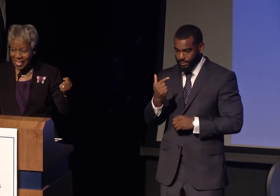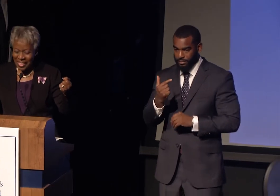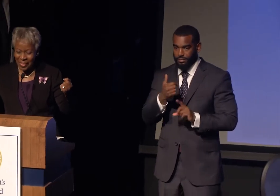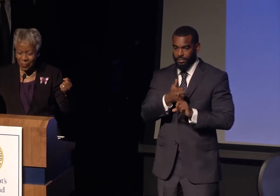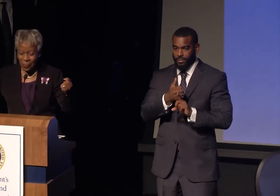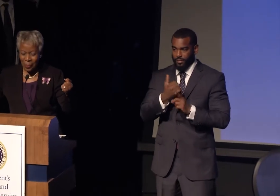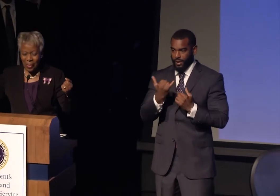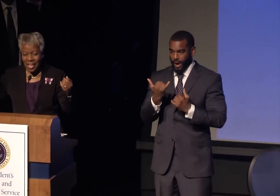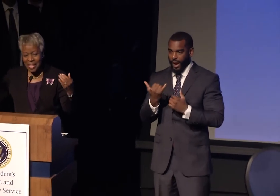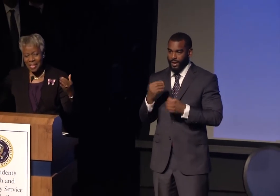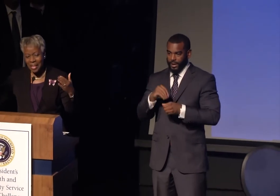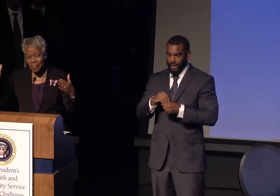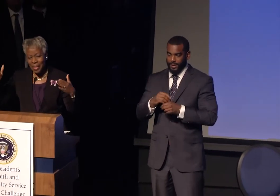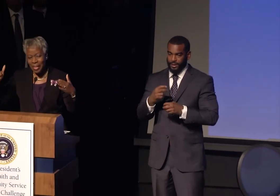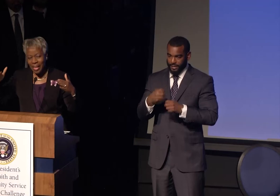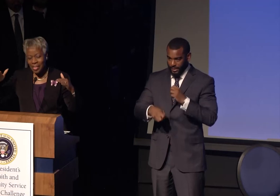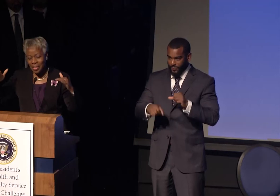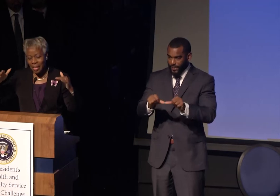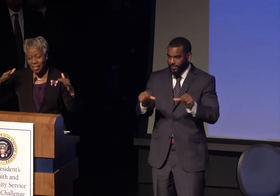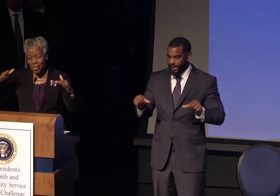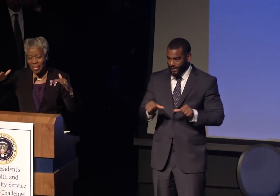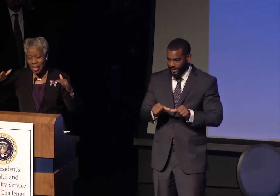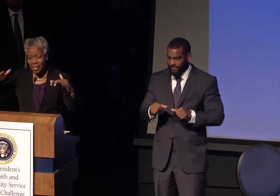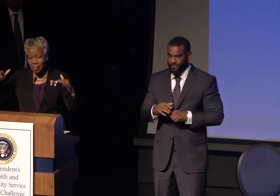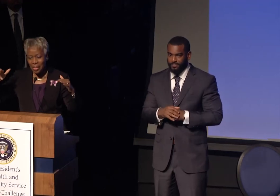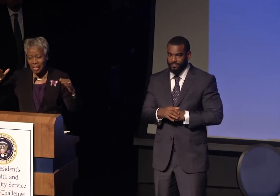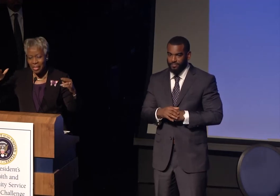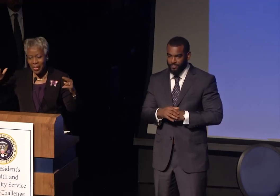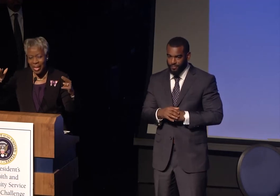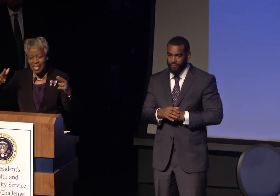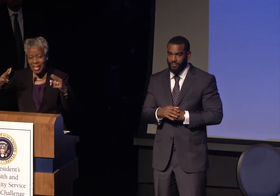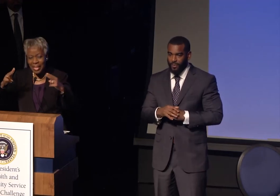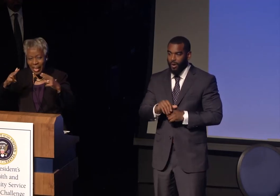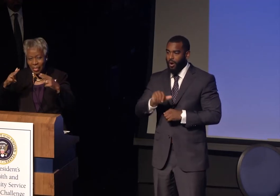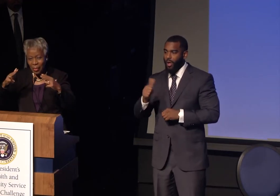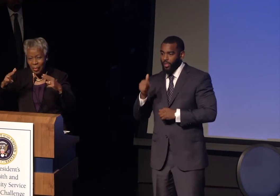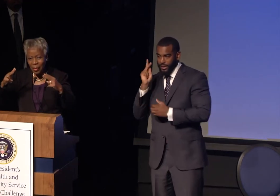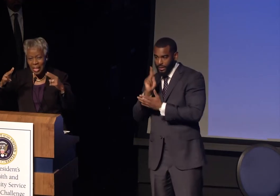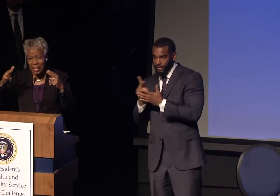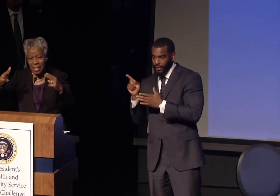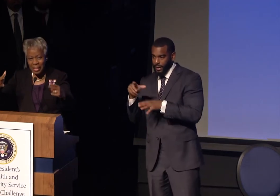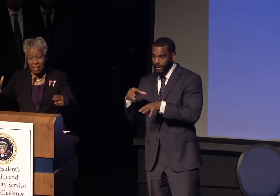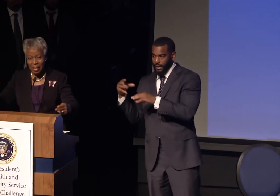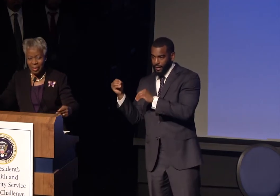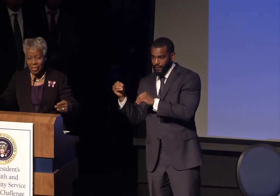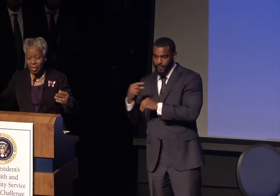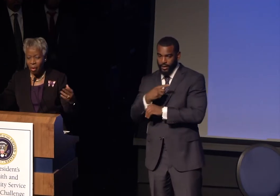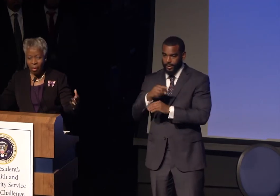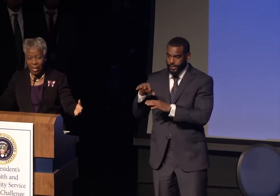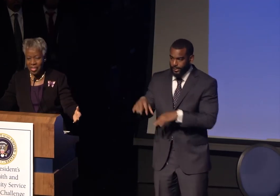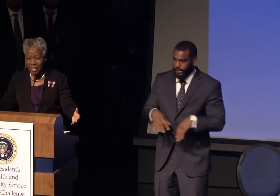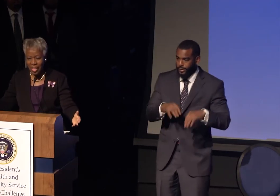He stepped in as the secretary was leaving. And together they sent a letter to all education leaders